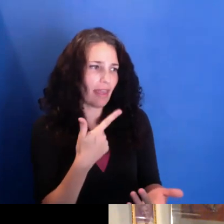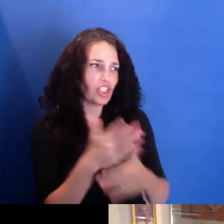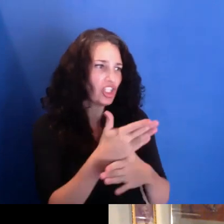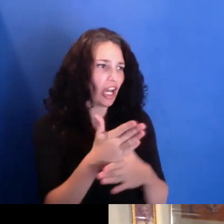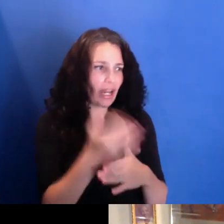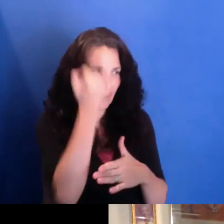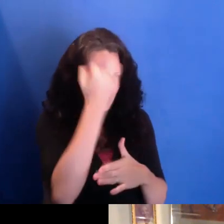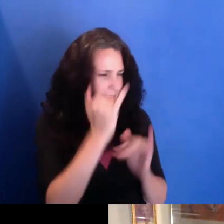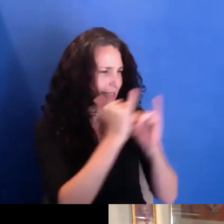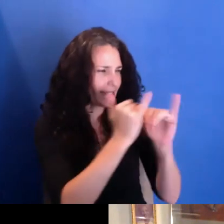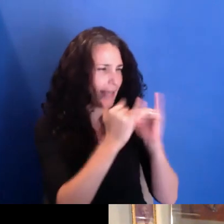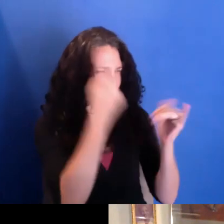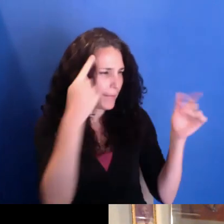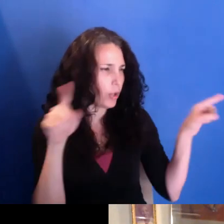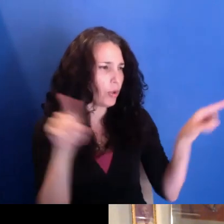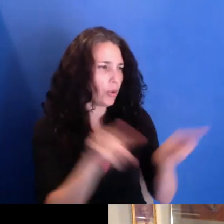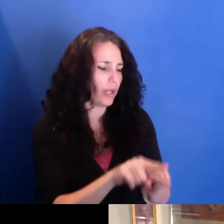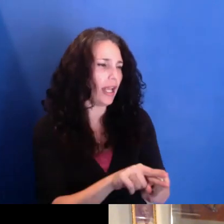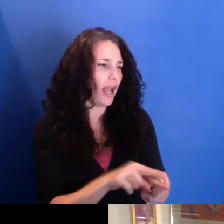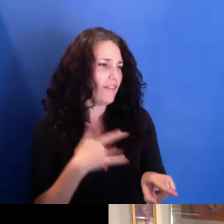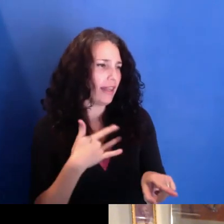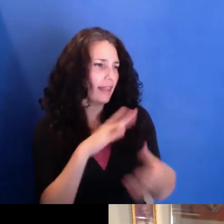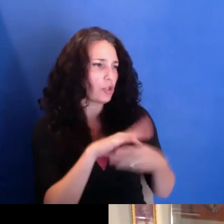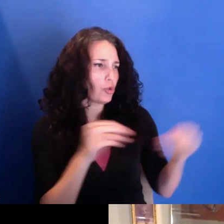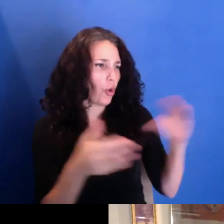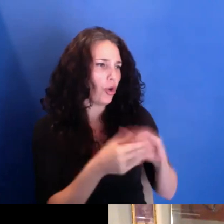I think, for me, the stories that I have pursued, and--